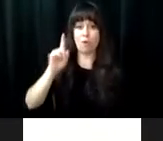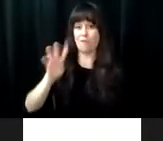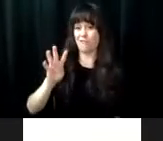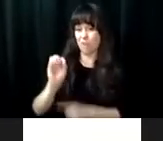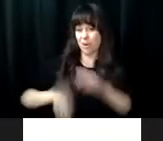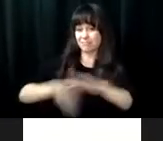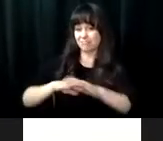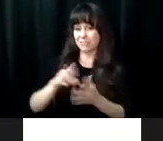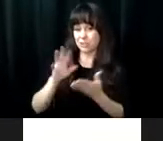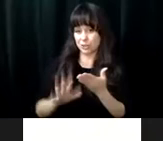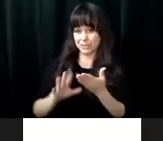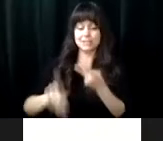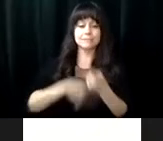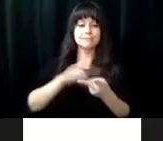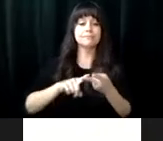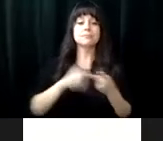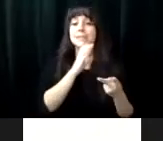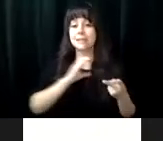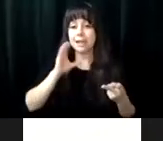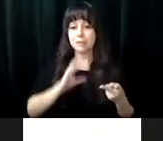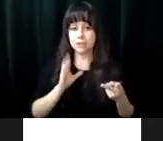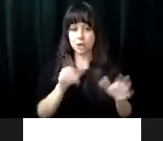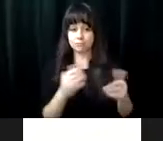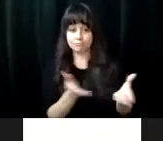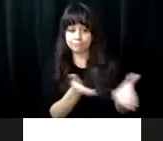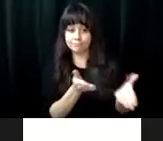I the new facilities which were scwait situated,